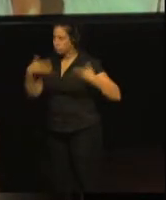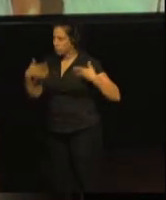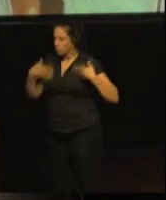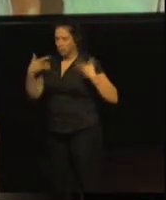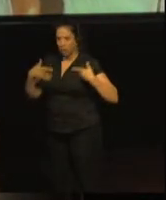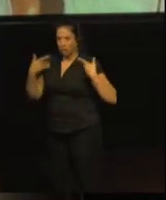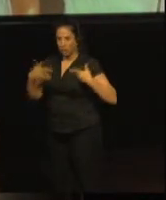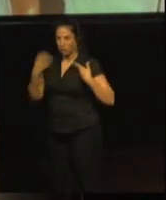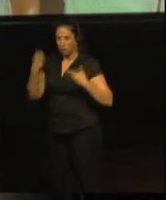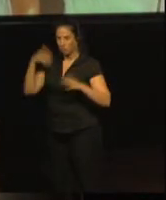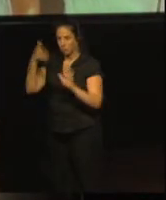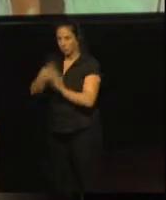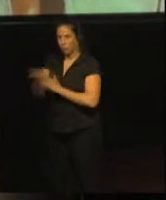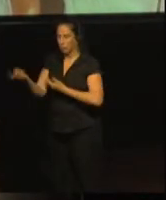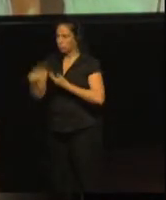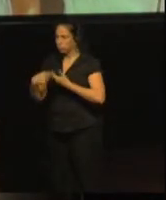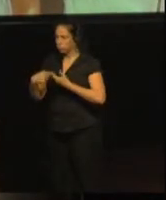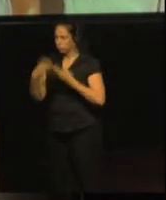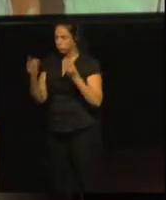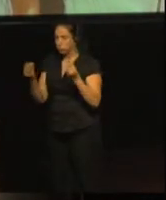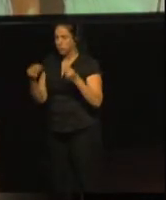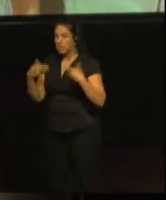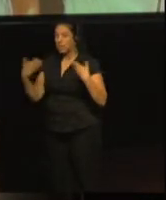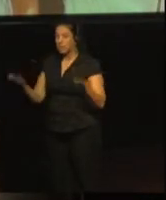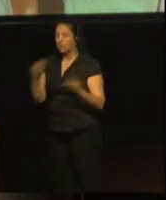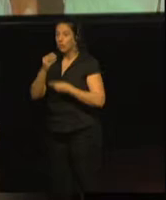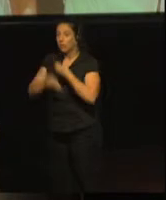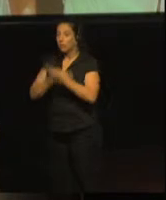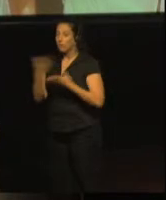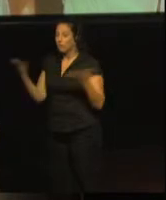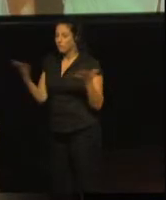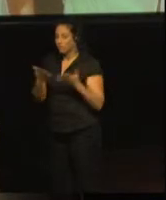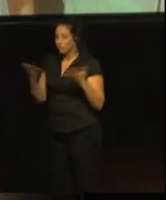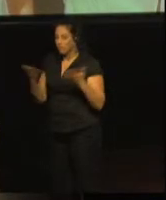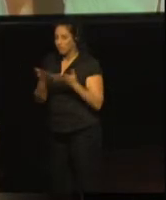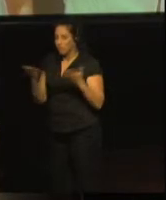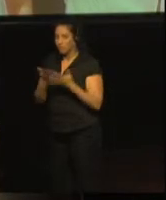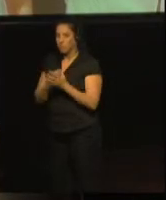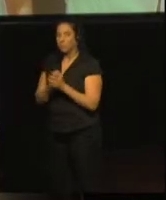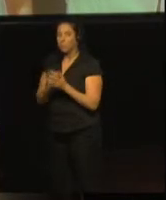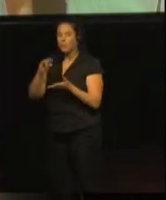And we did that in the way that before we made sure that we really